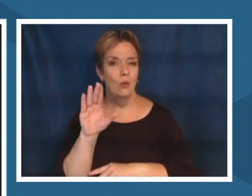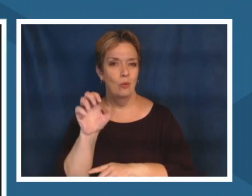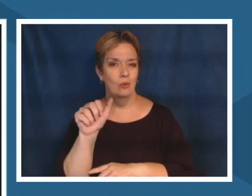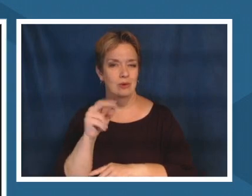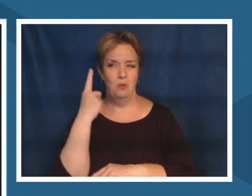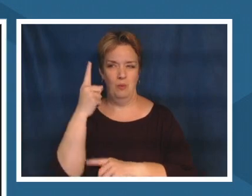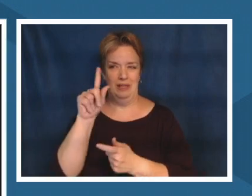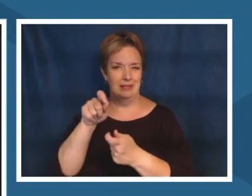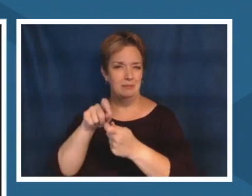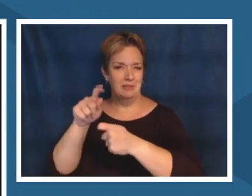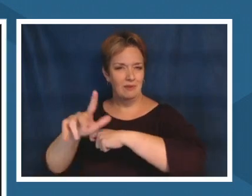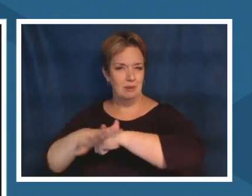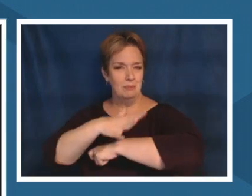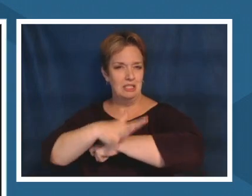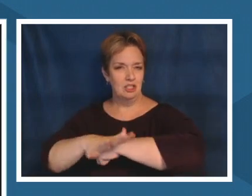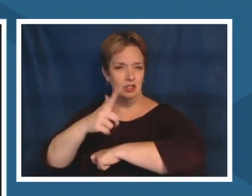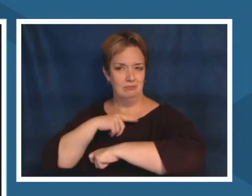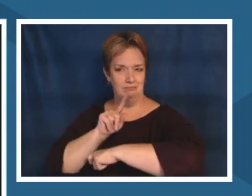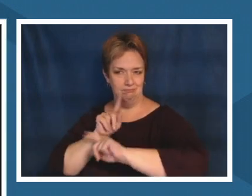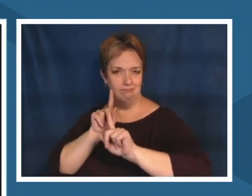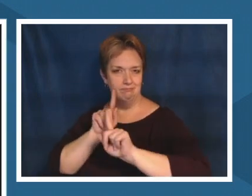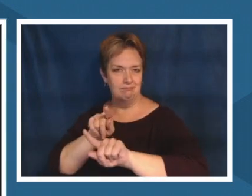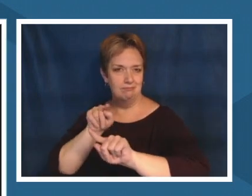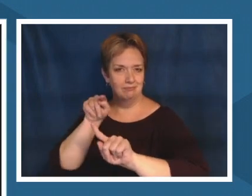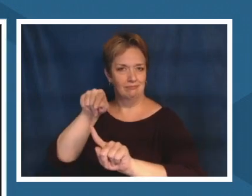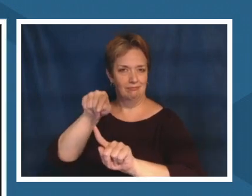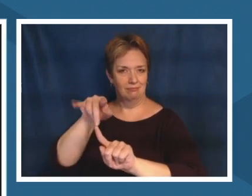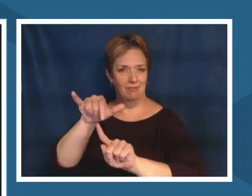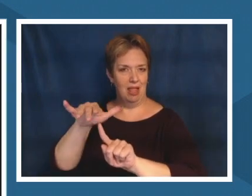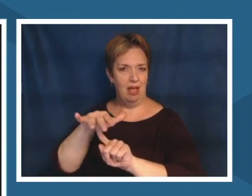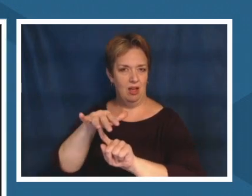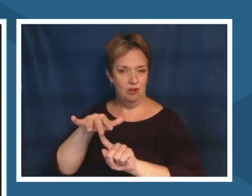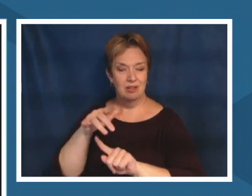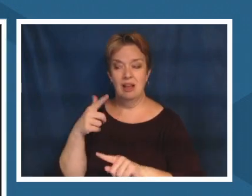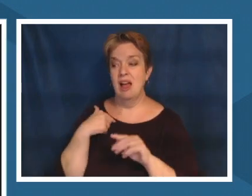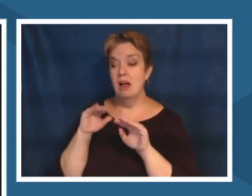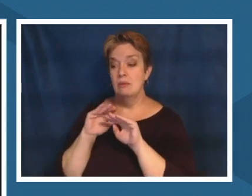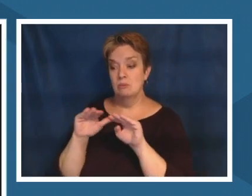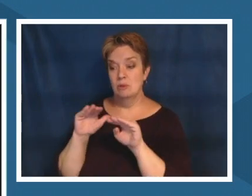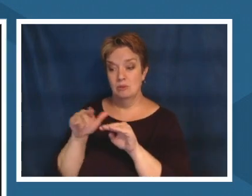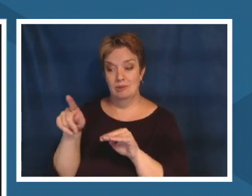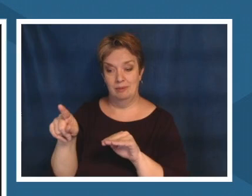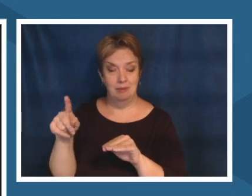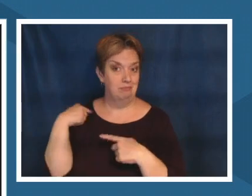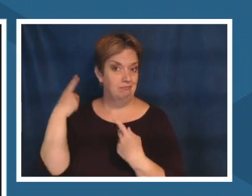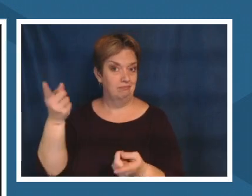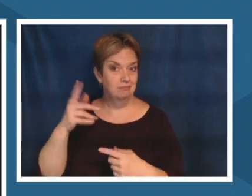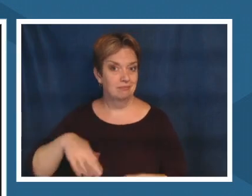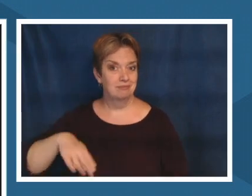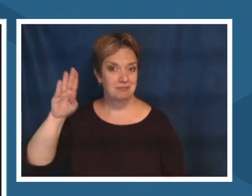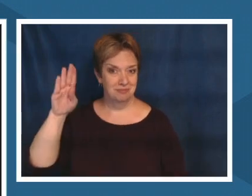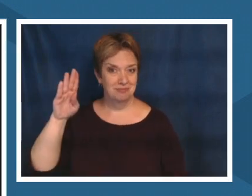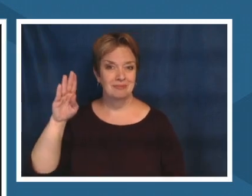go to that um i've been swimming there nearly my